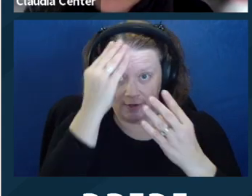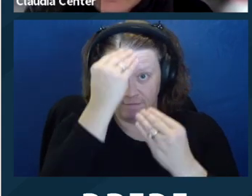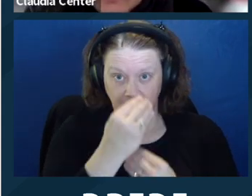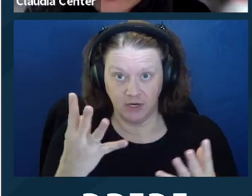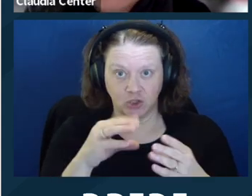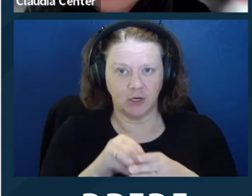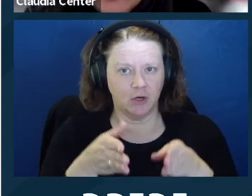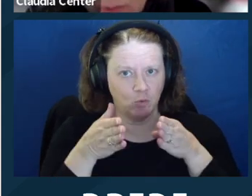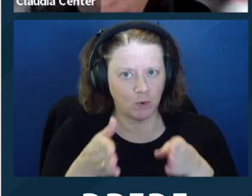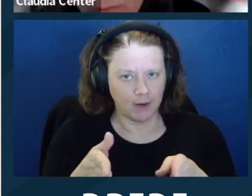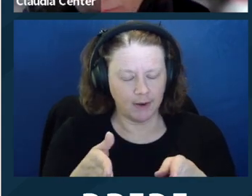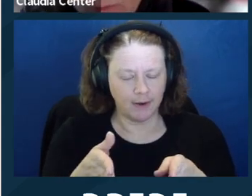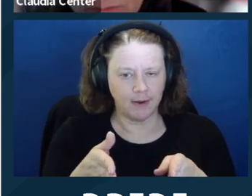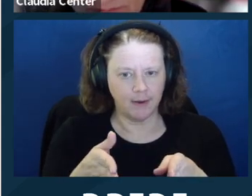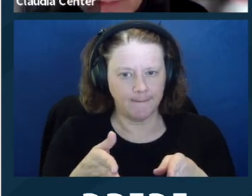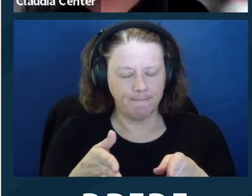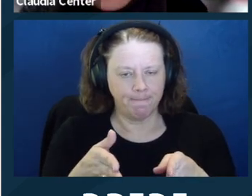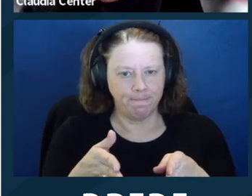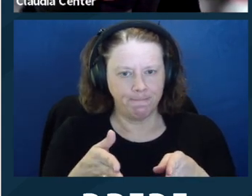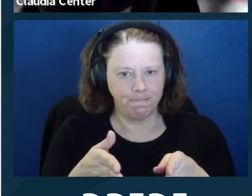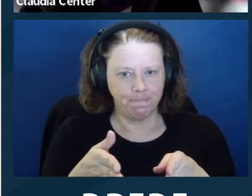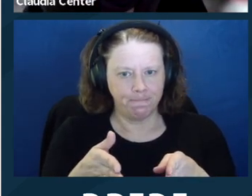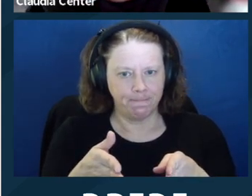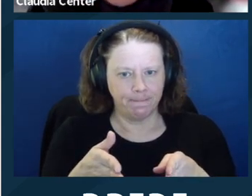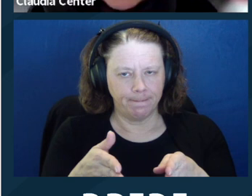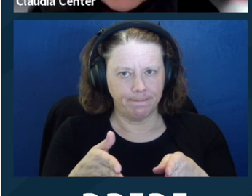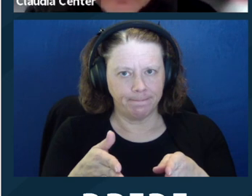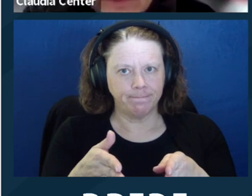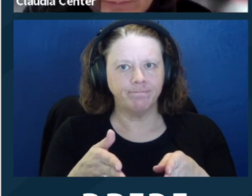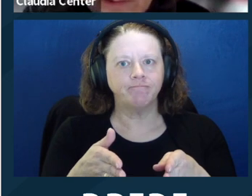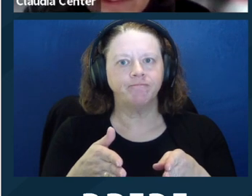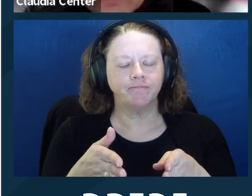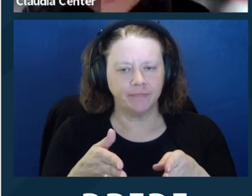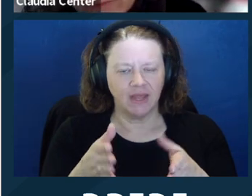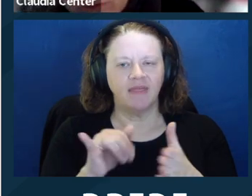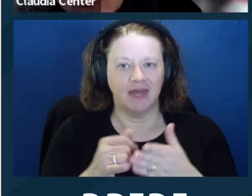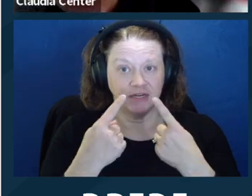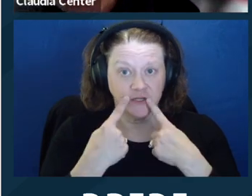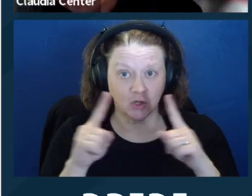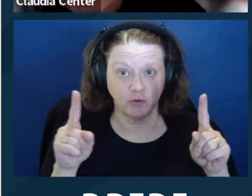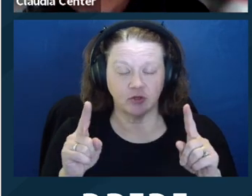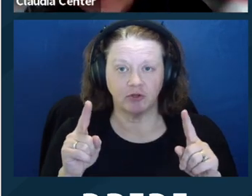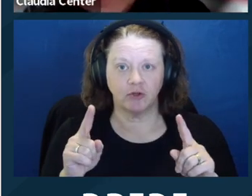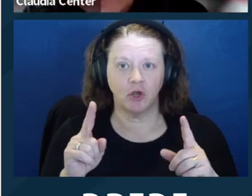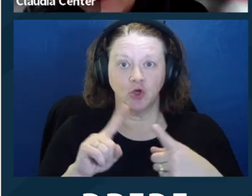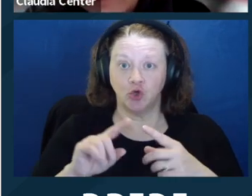to no third persons other than those present to further the interest of the client and